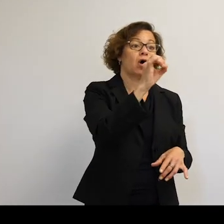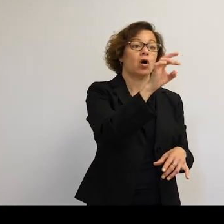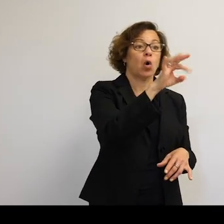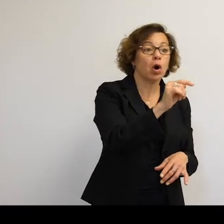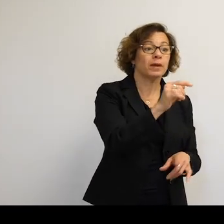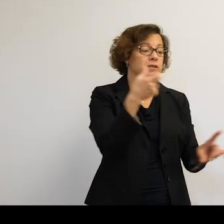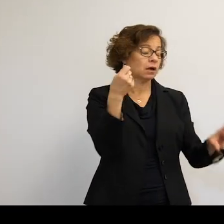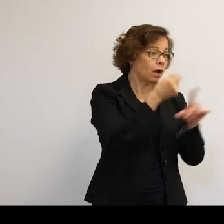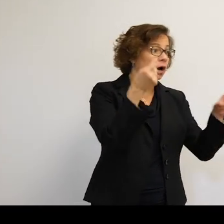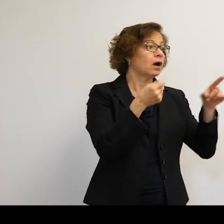And then it's a problem.